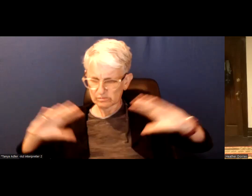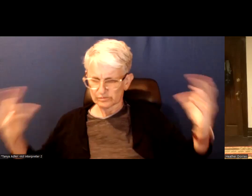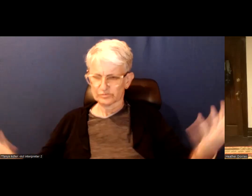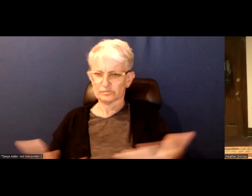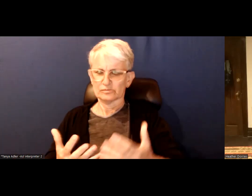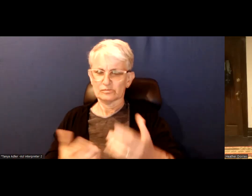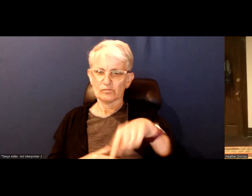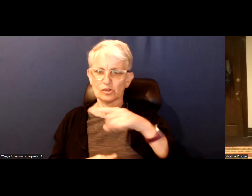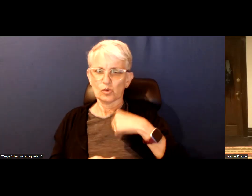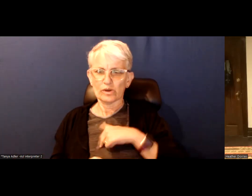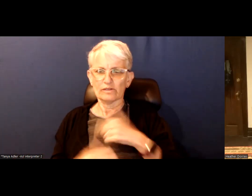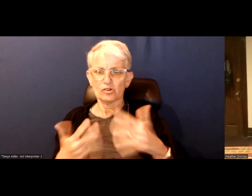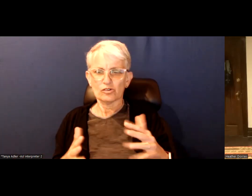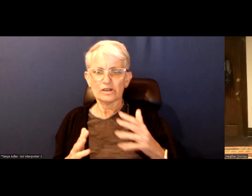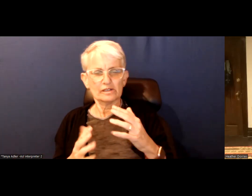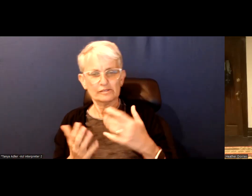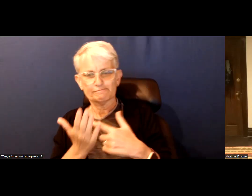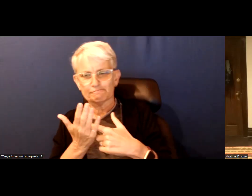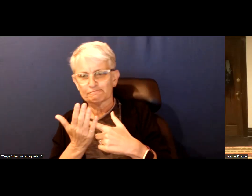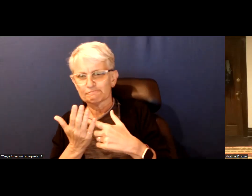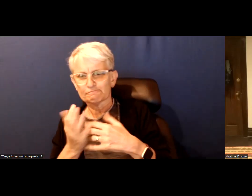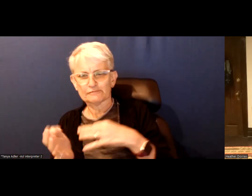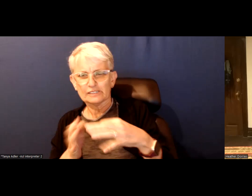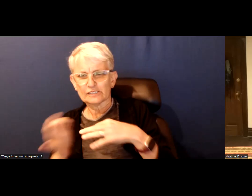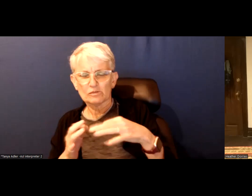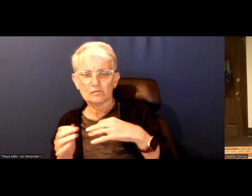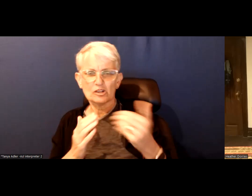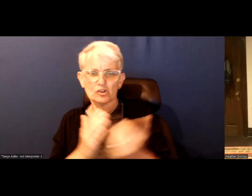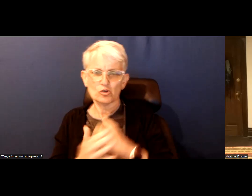we have talked about it in the context of a new strong mayor policies.